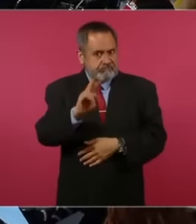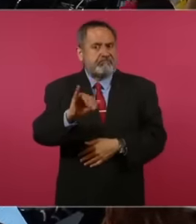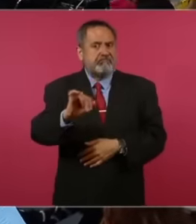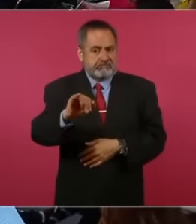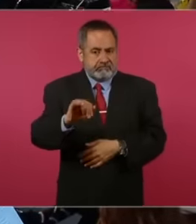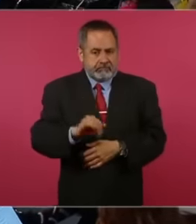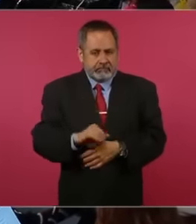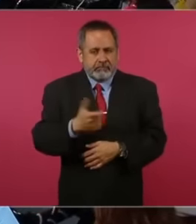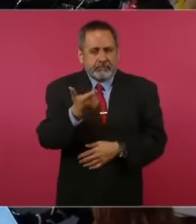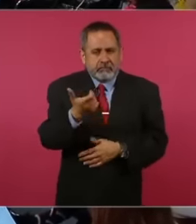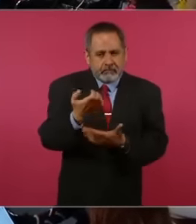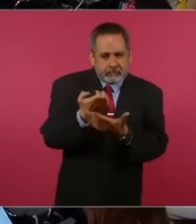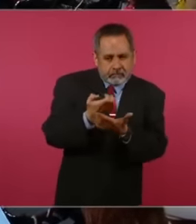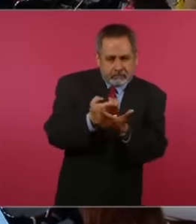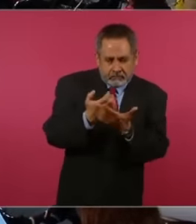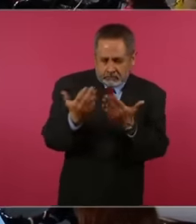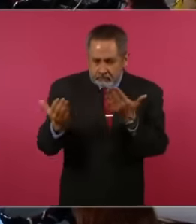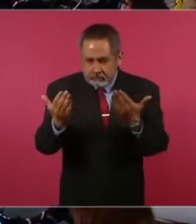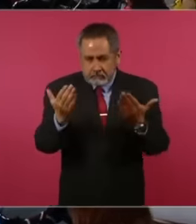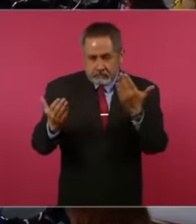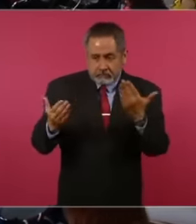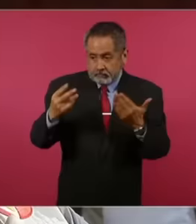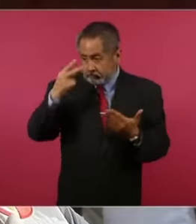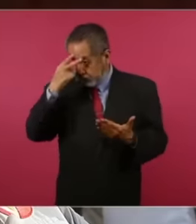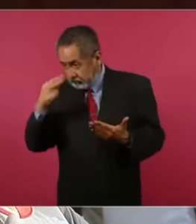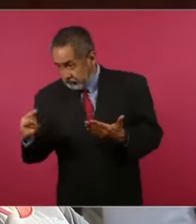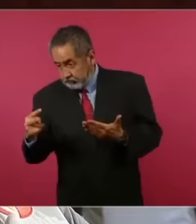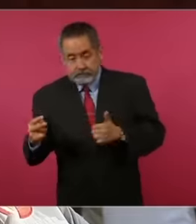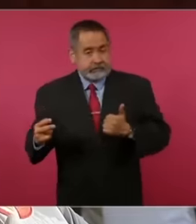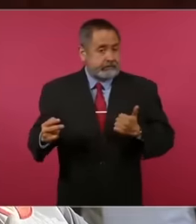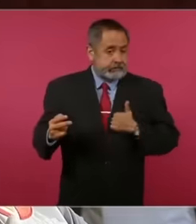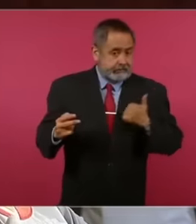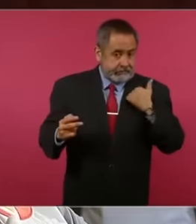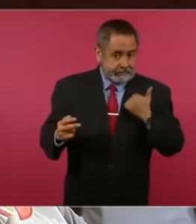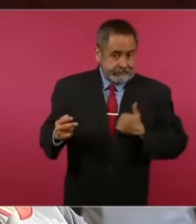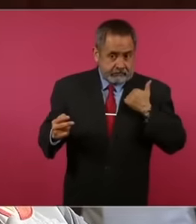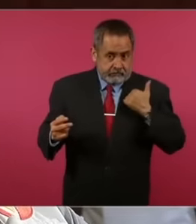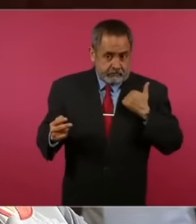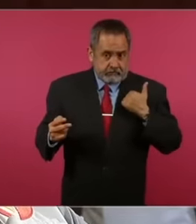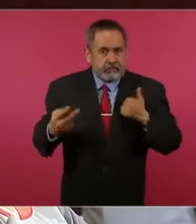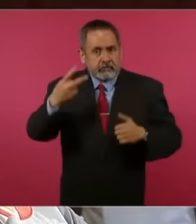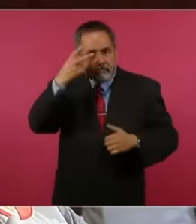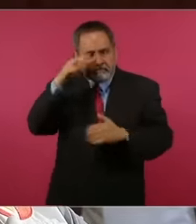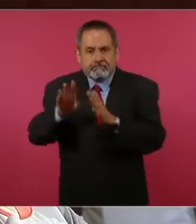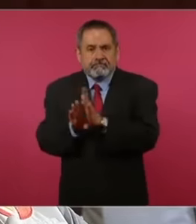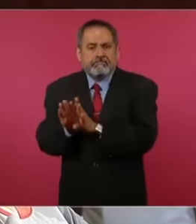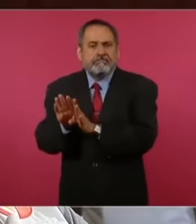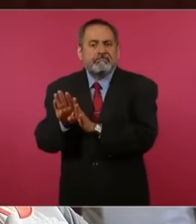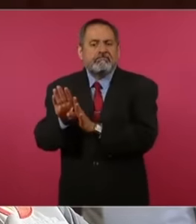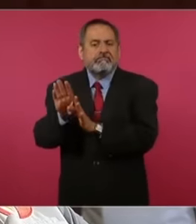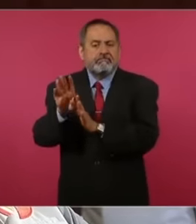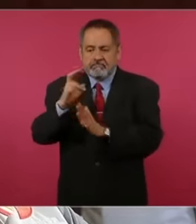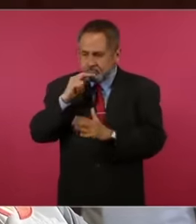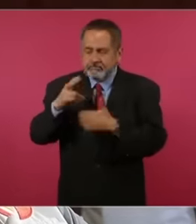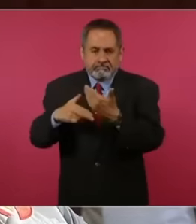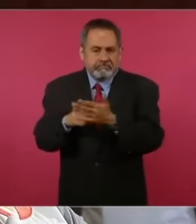economies between Canada and Mexico, because Mexico is going to stability rises the stability of the country